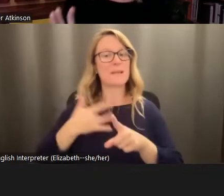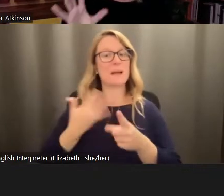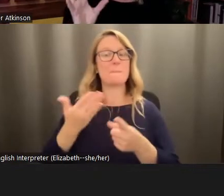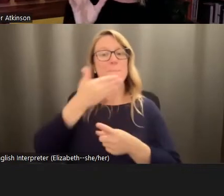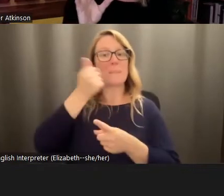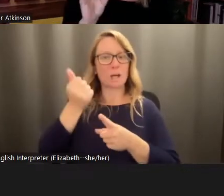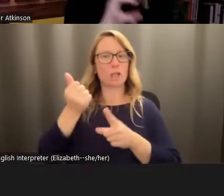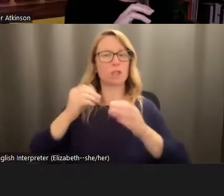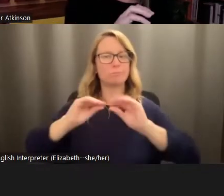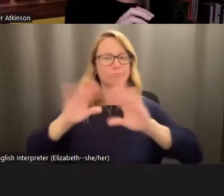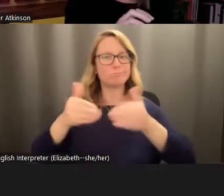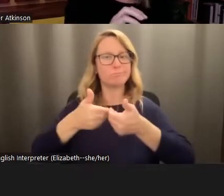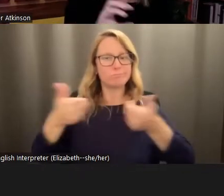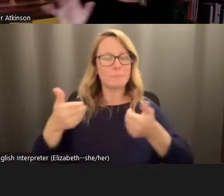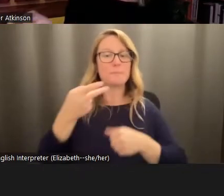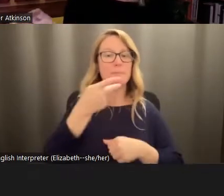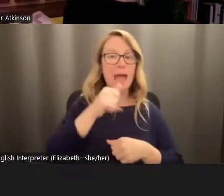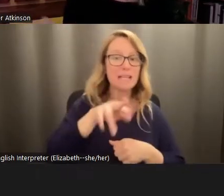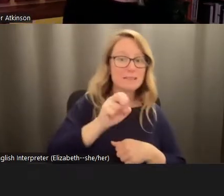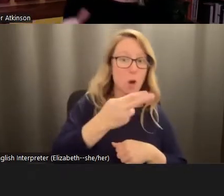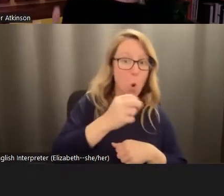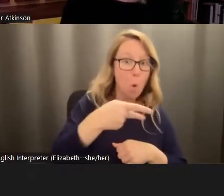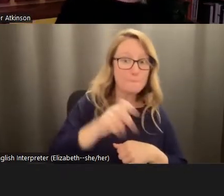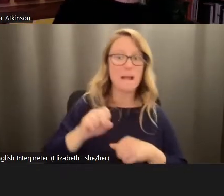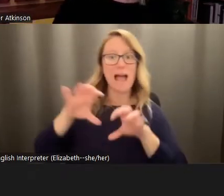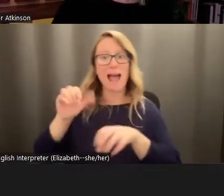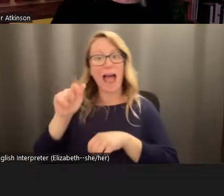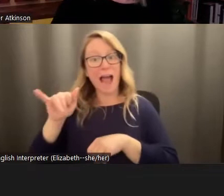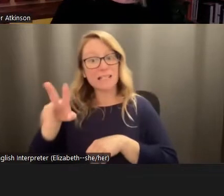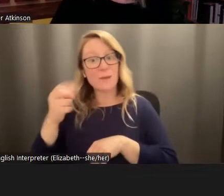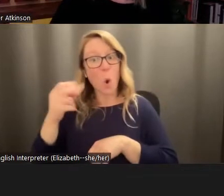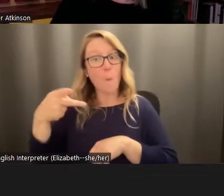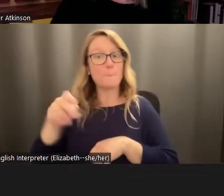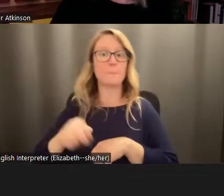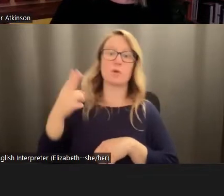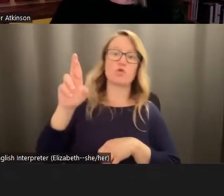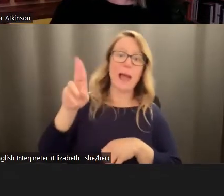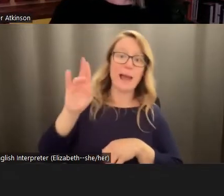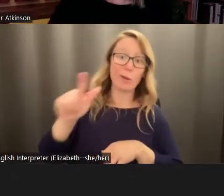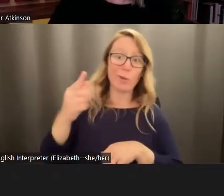between passive hope and active hope or even radical hope. Diego